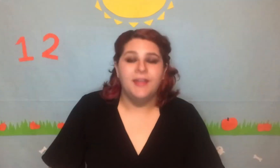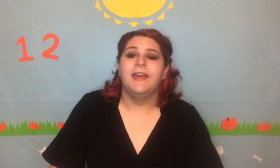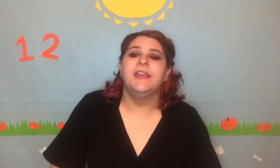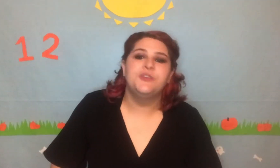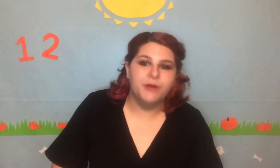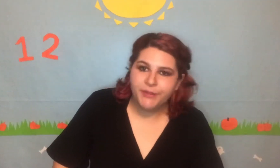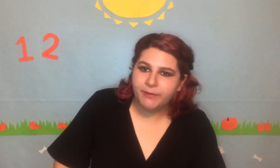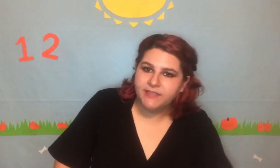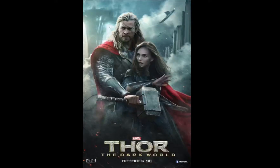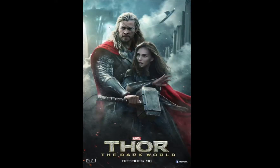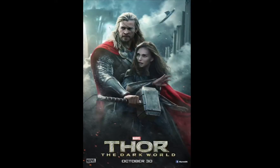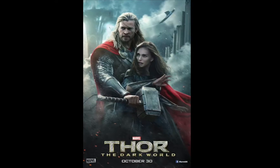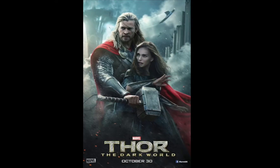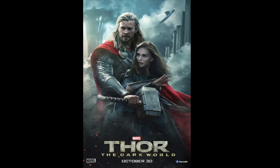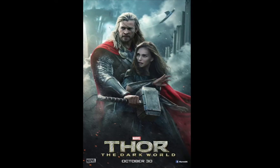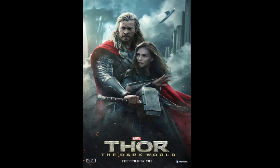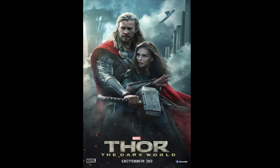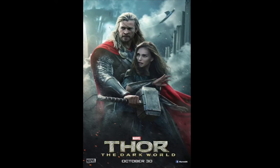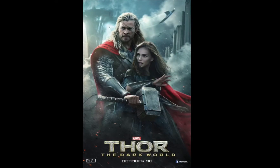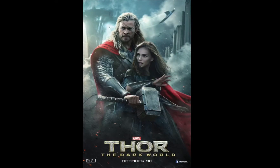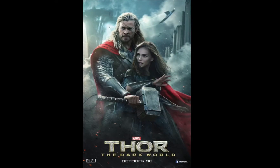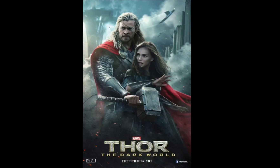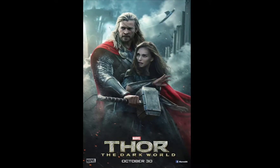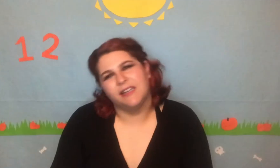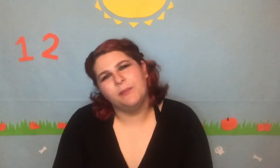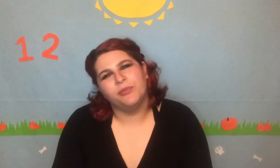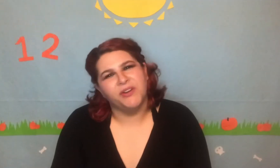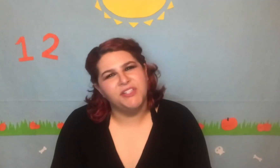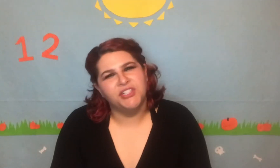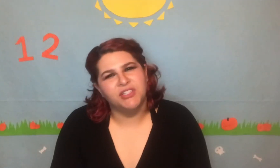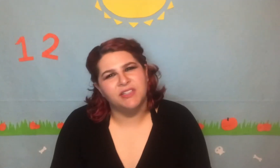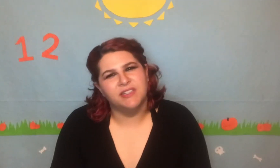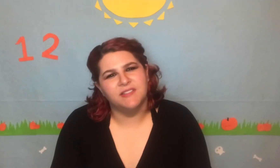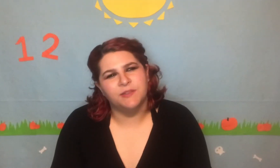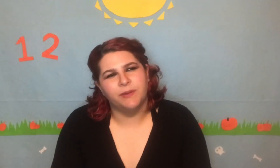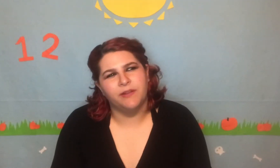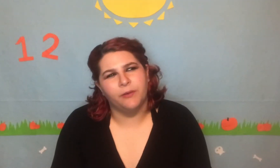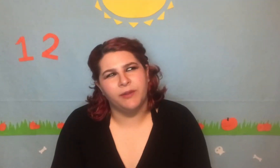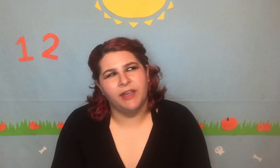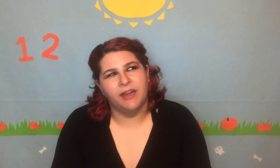In 20th place is Thor: the Dark World. Like I'm pretty sure that this is when Loki had his